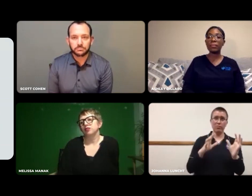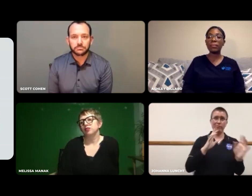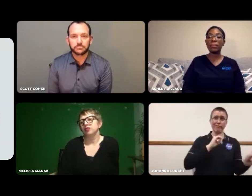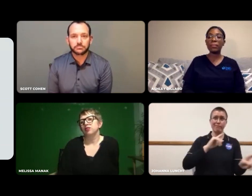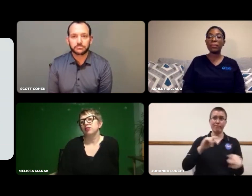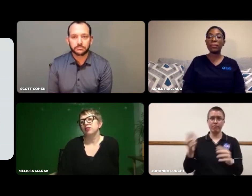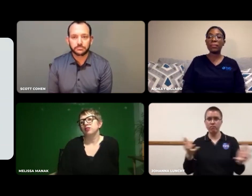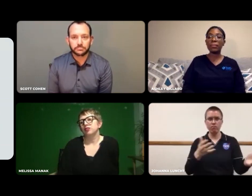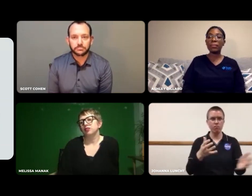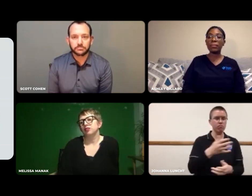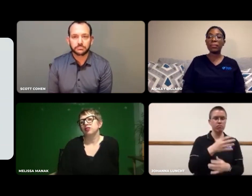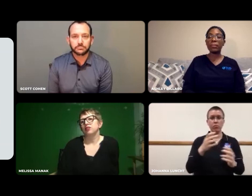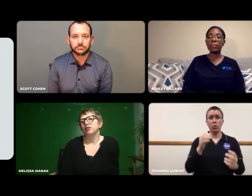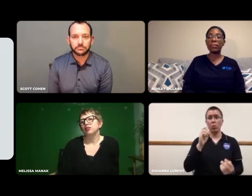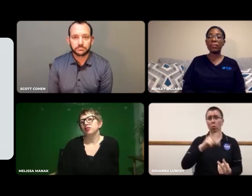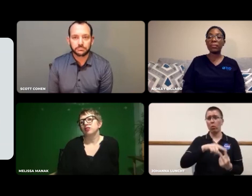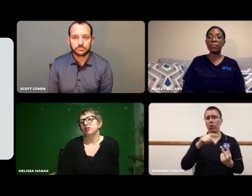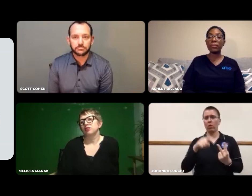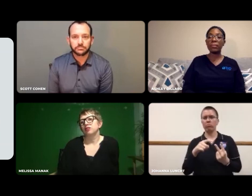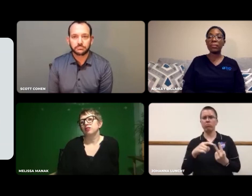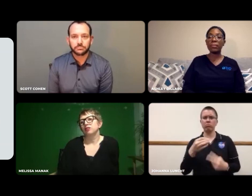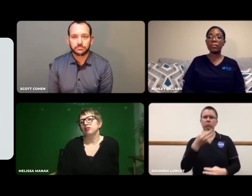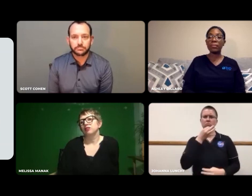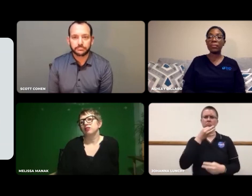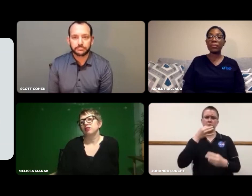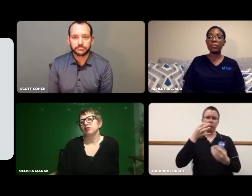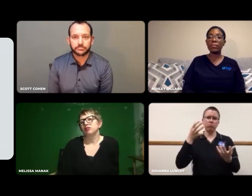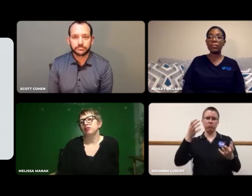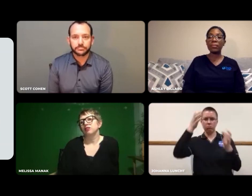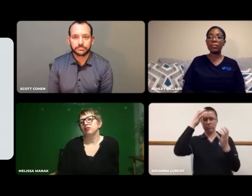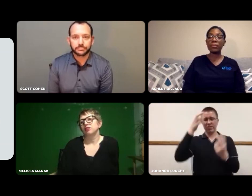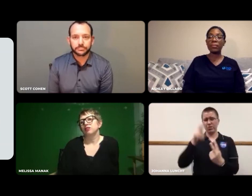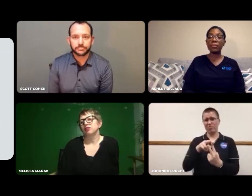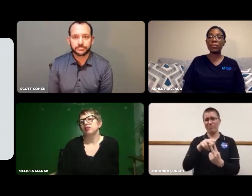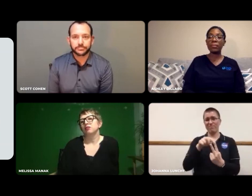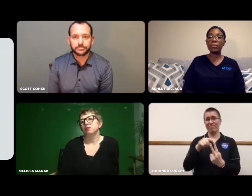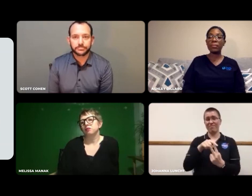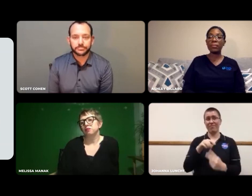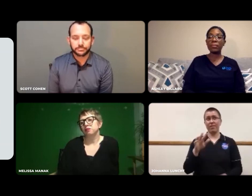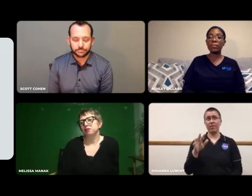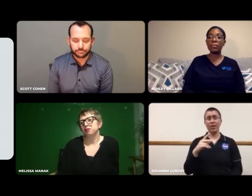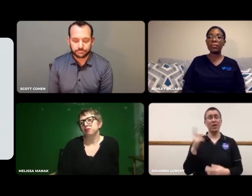So, really, I'd say both of those are my goals.